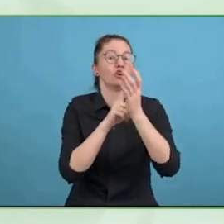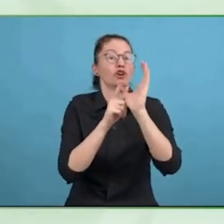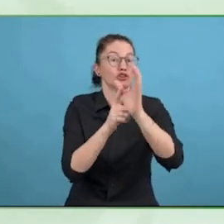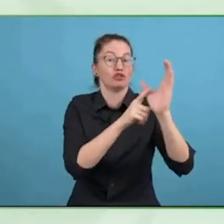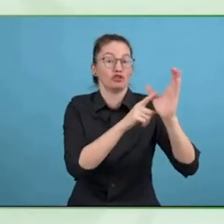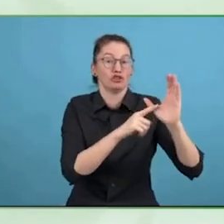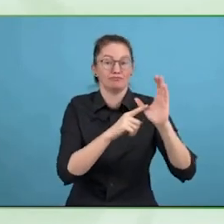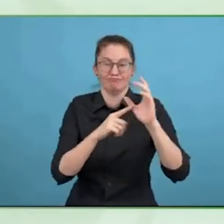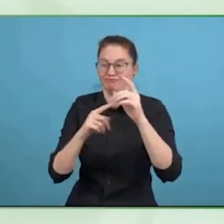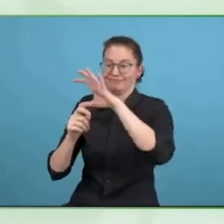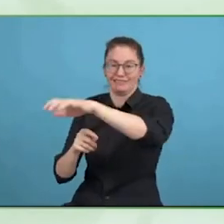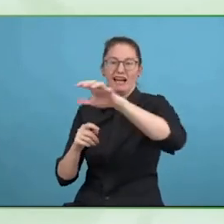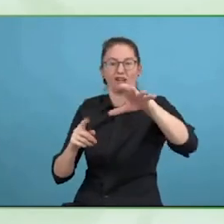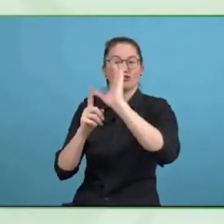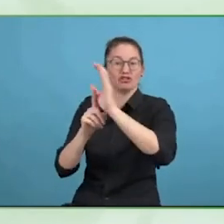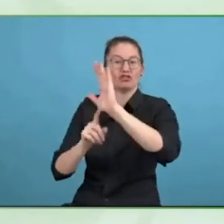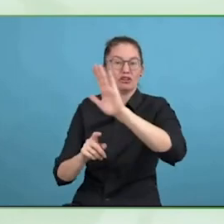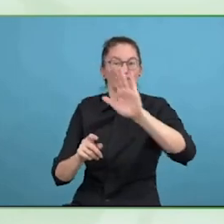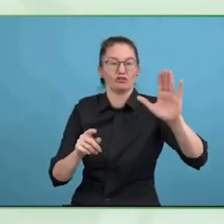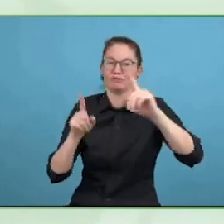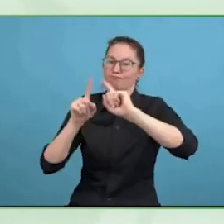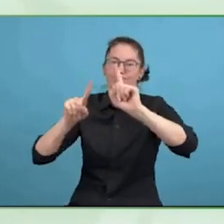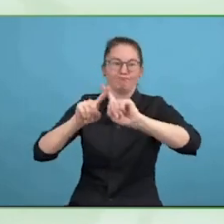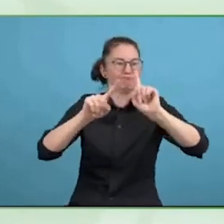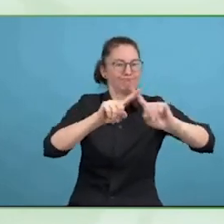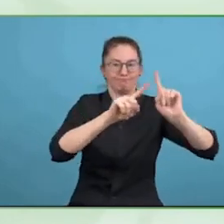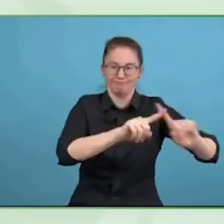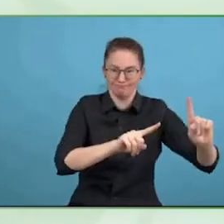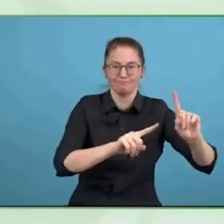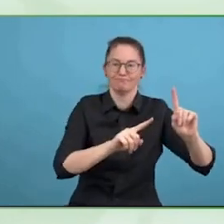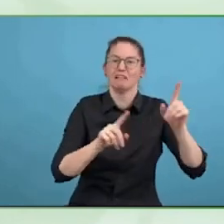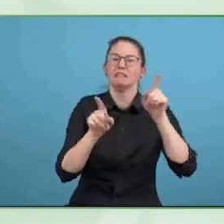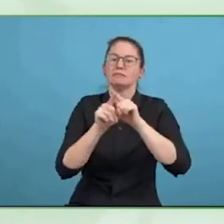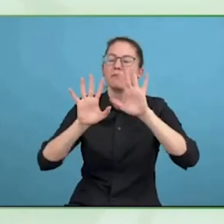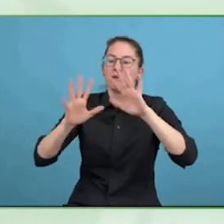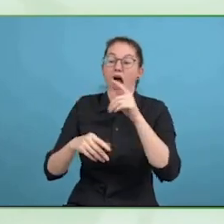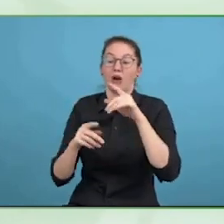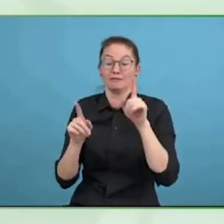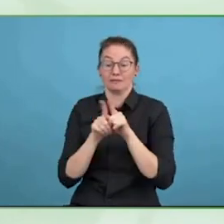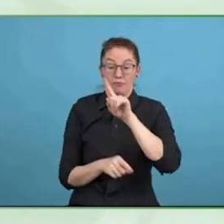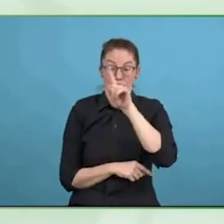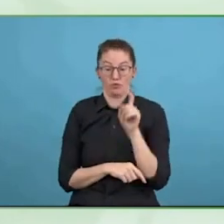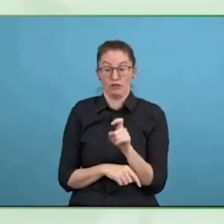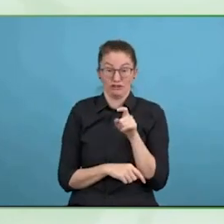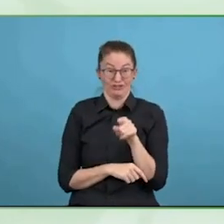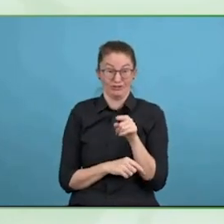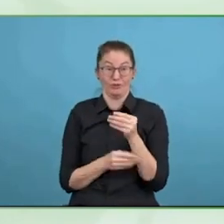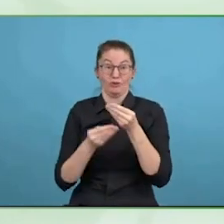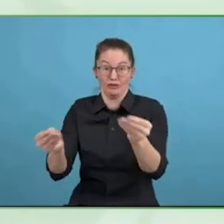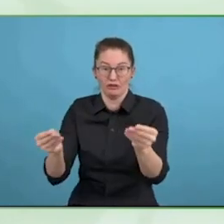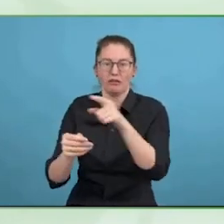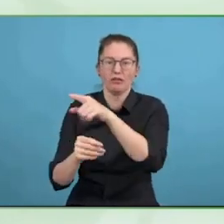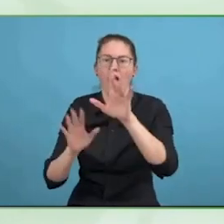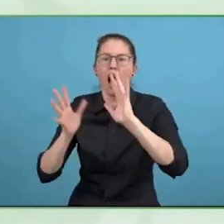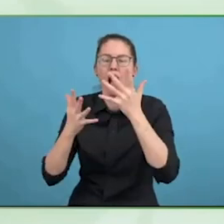So I think, again, using something like this, not only to measure the